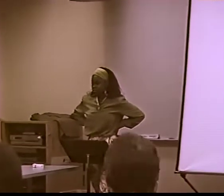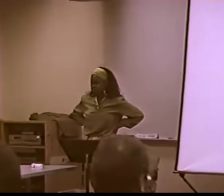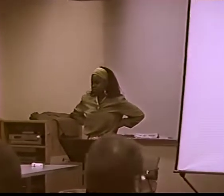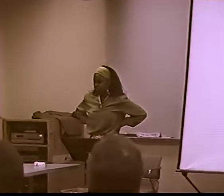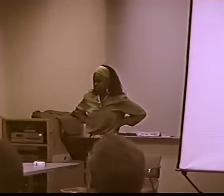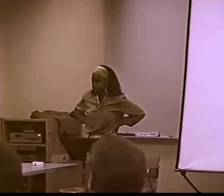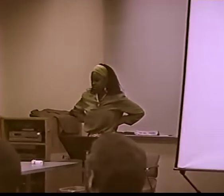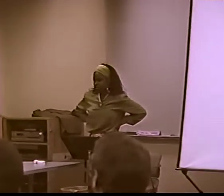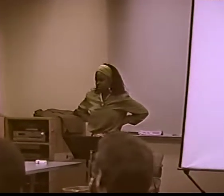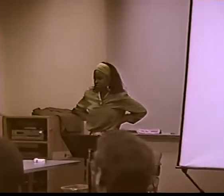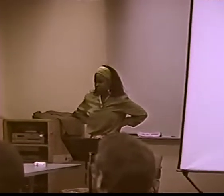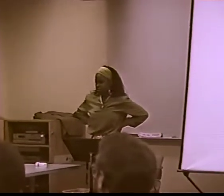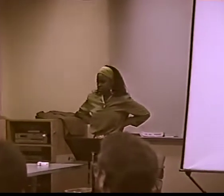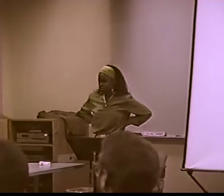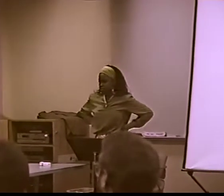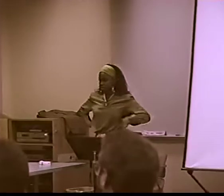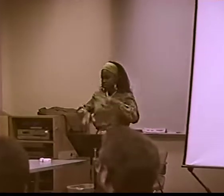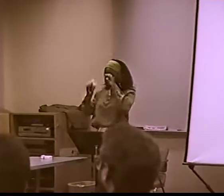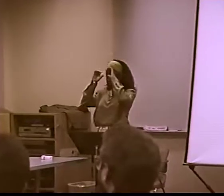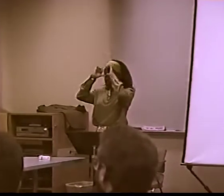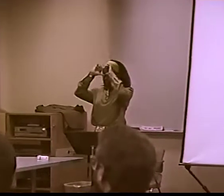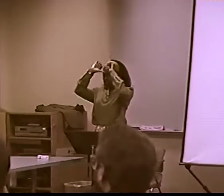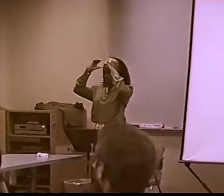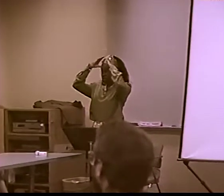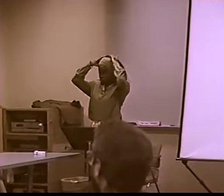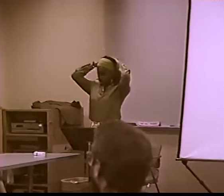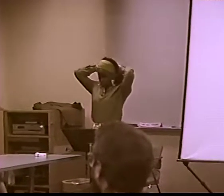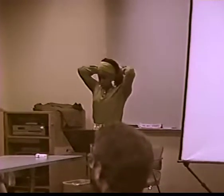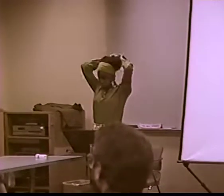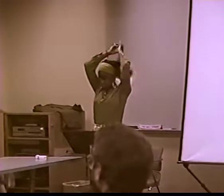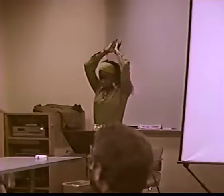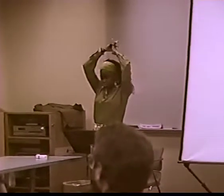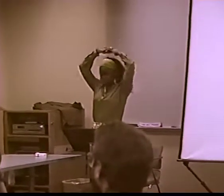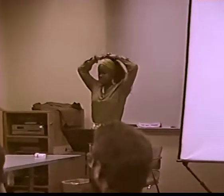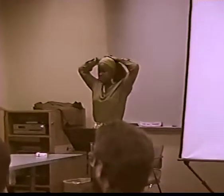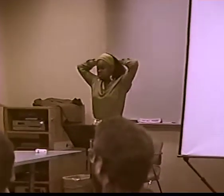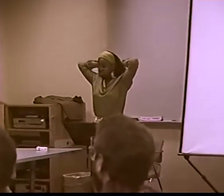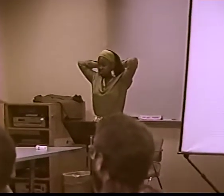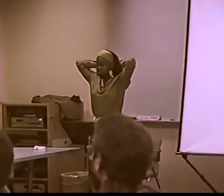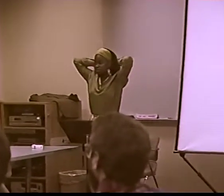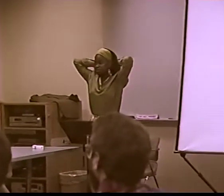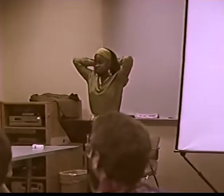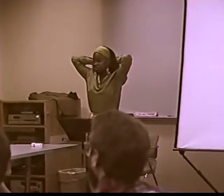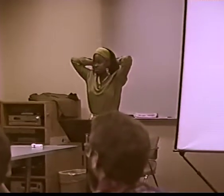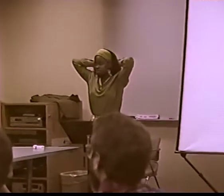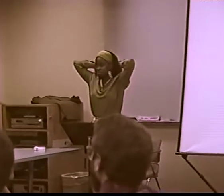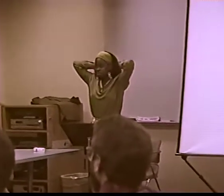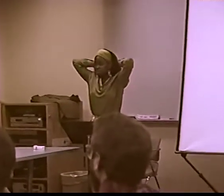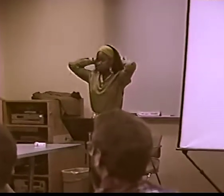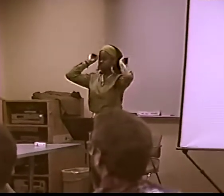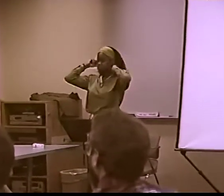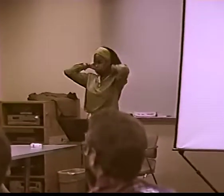I SAW THAT DEAF ..., AND I THINK THAT MY OPINION, IT WAS ONE OF THE BEST EXAMPLES OF THEATER